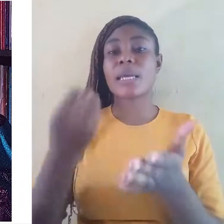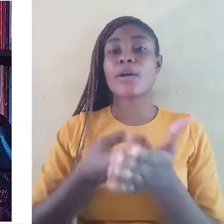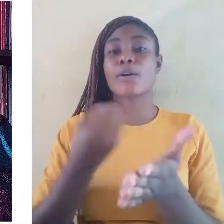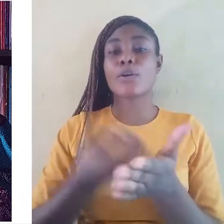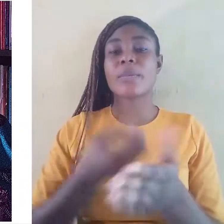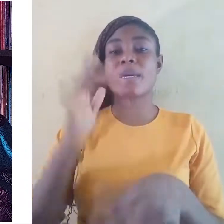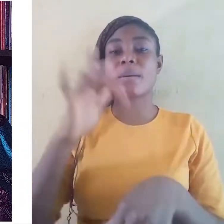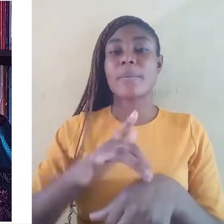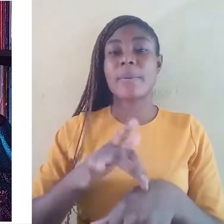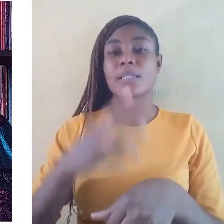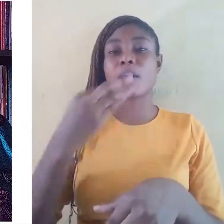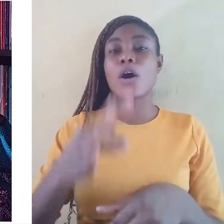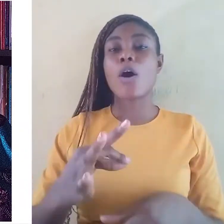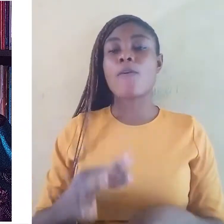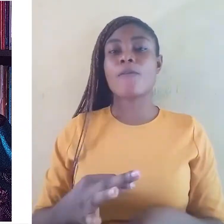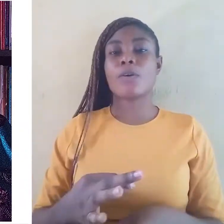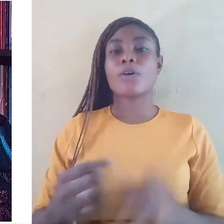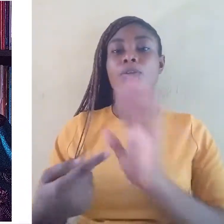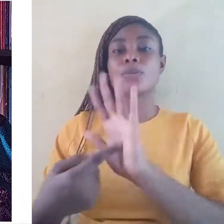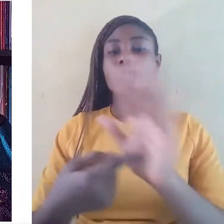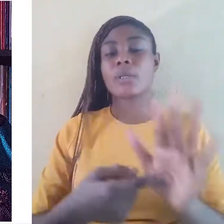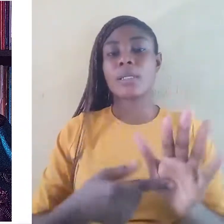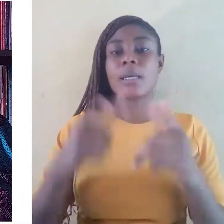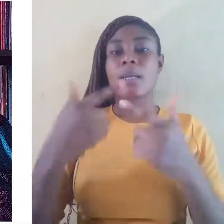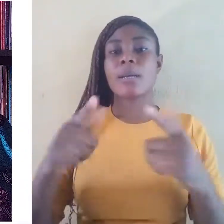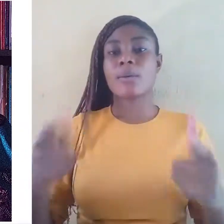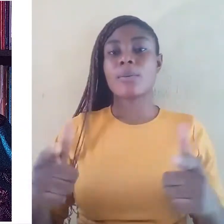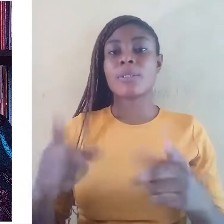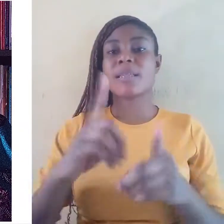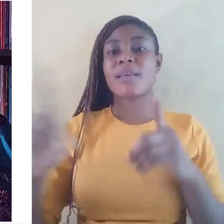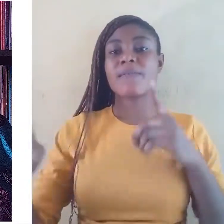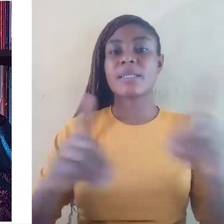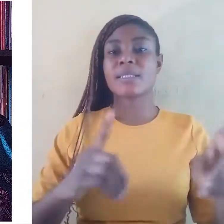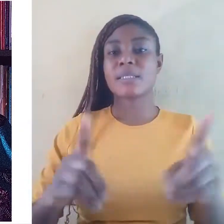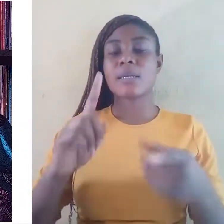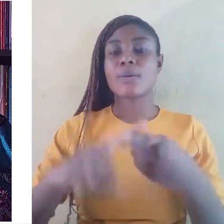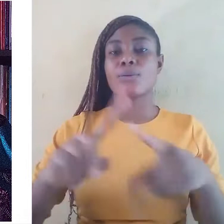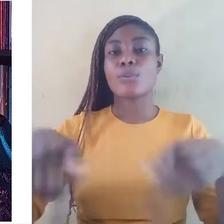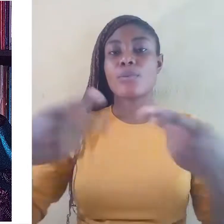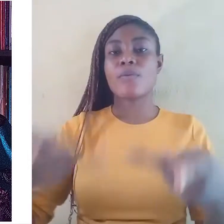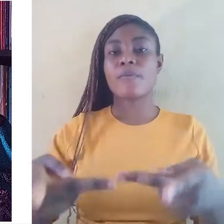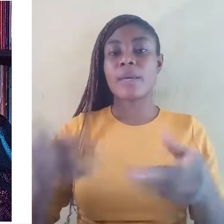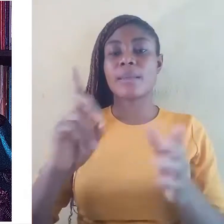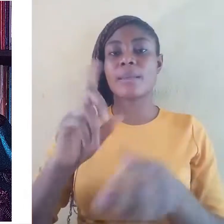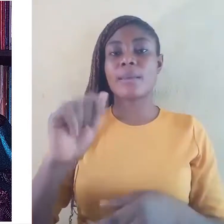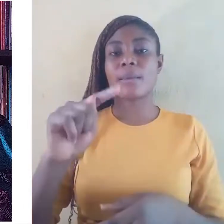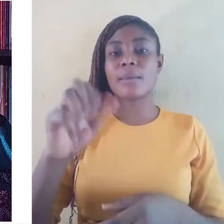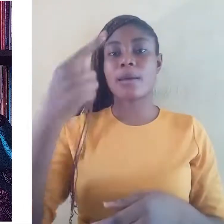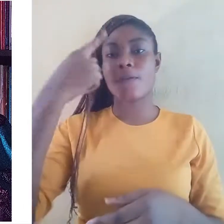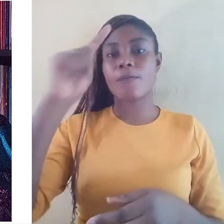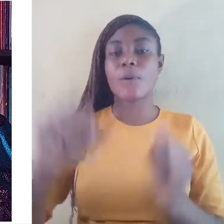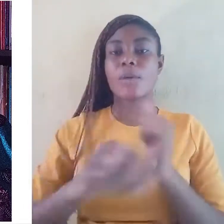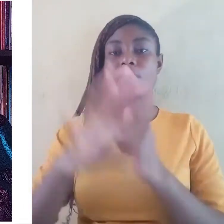linguistic diversity to provide data for advocacy and policy making.